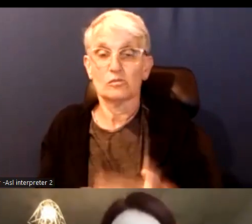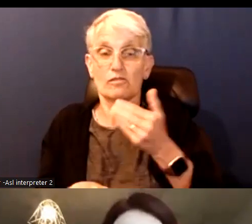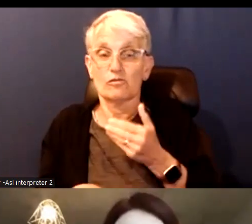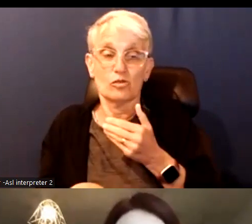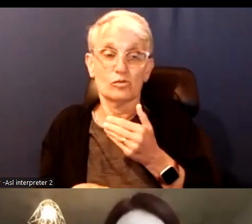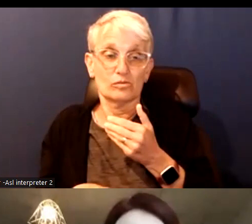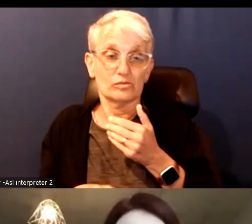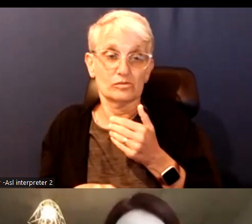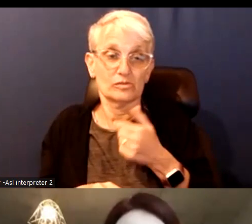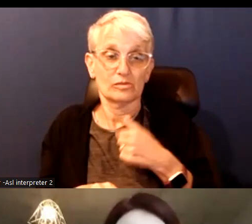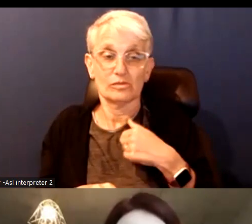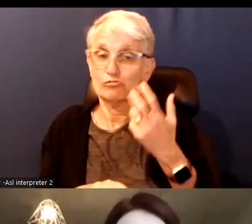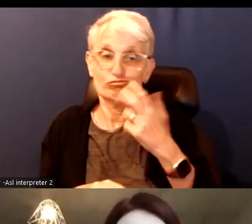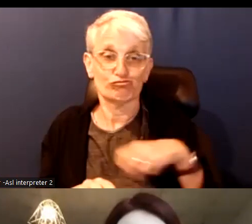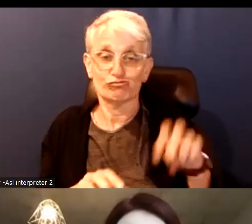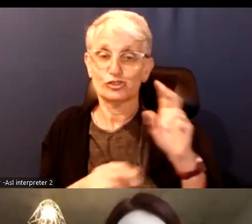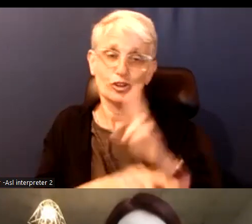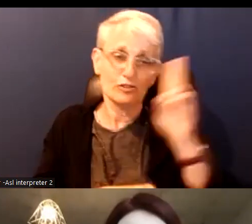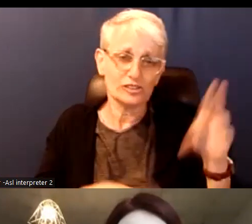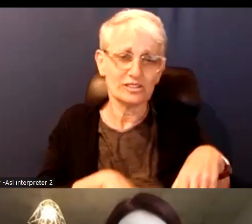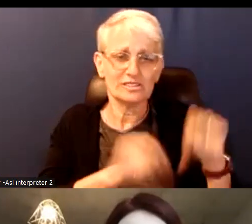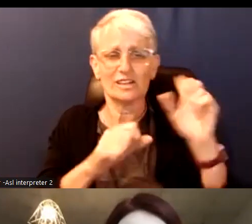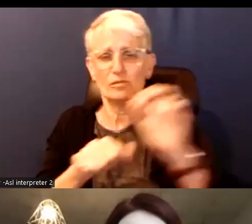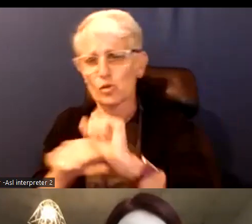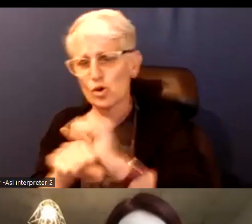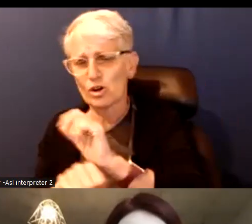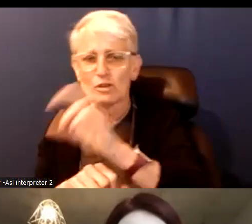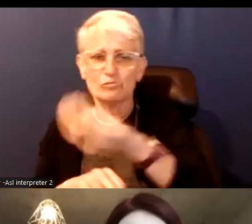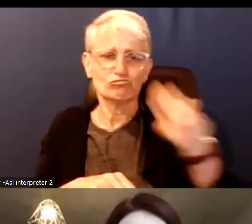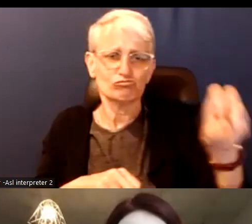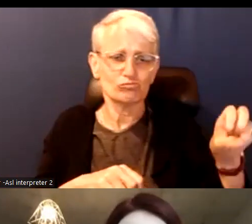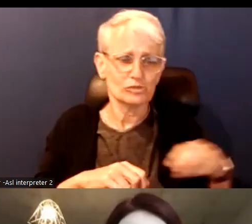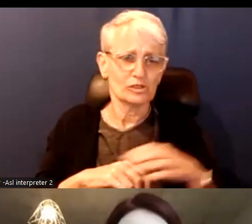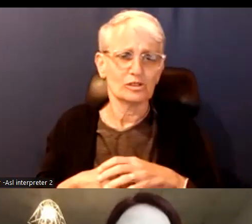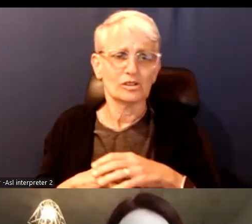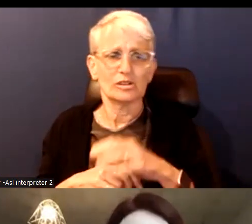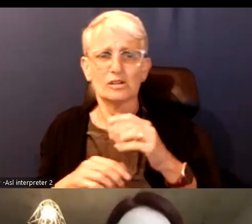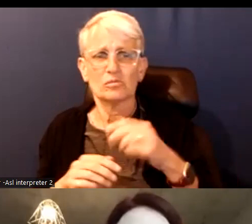She was a member of the government of Ontario's expert panel on immigration which published